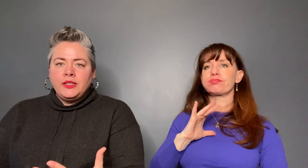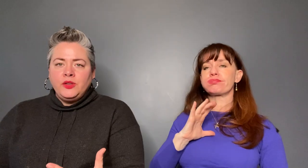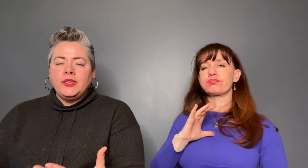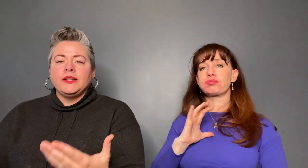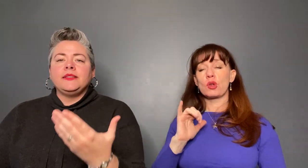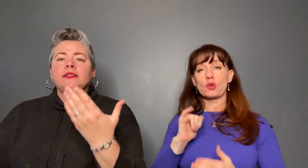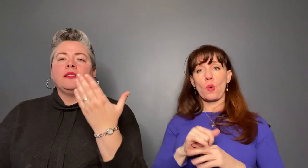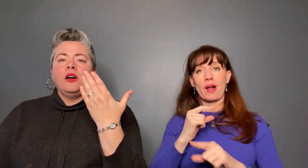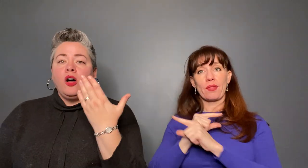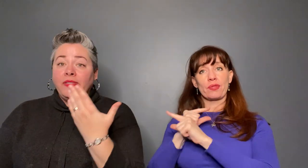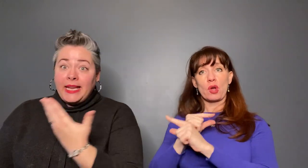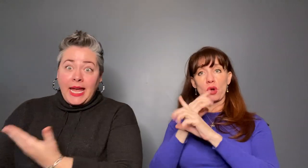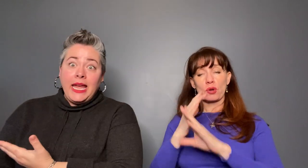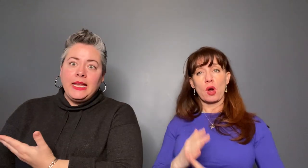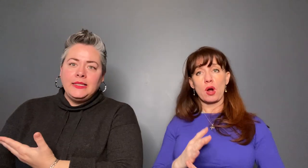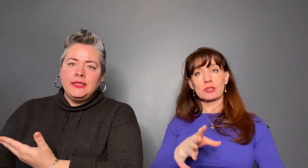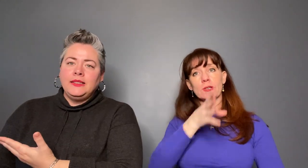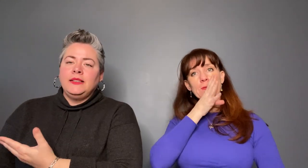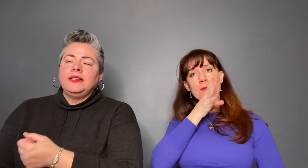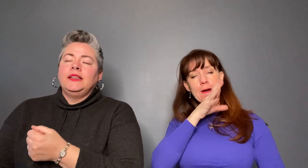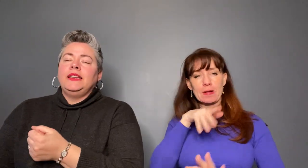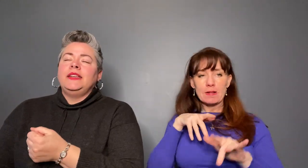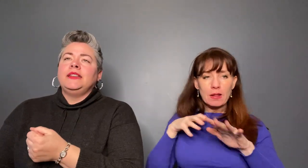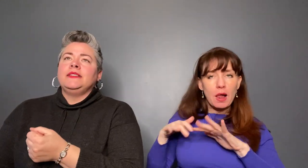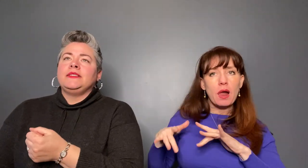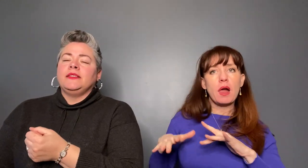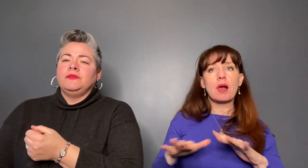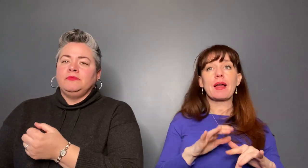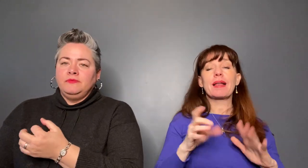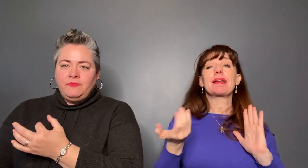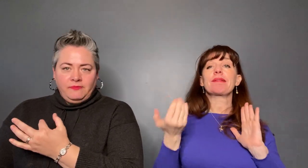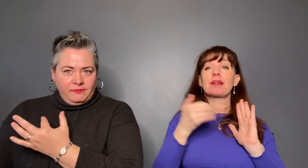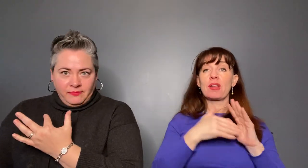to do this, on the end is the loud drunk